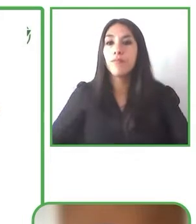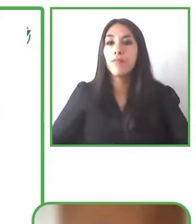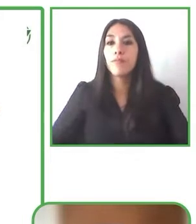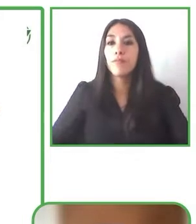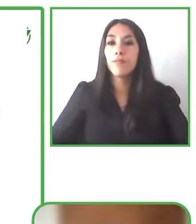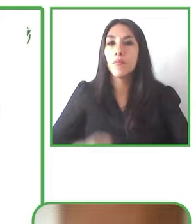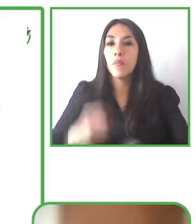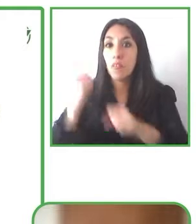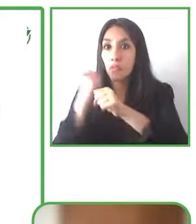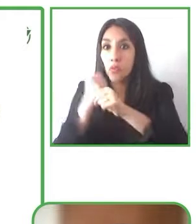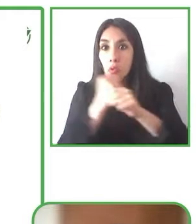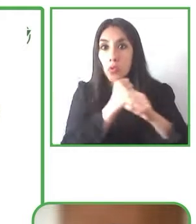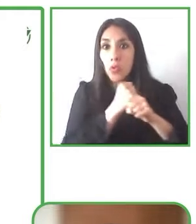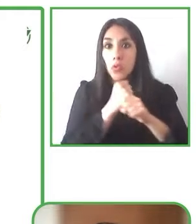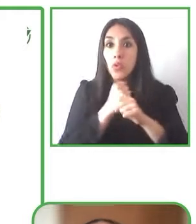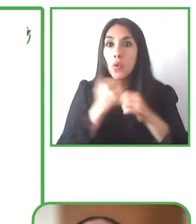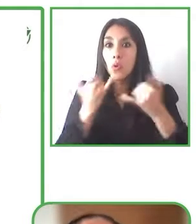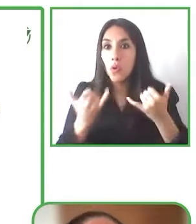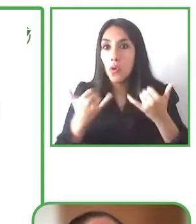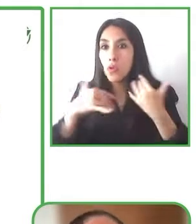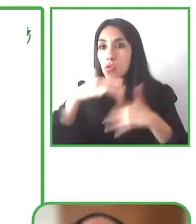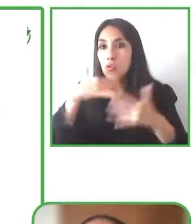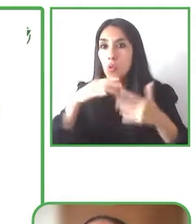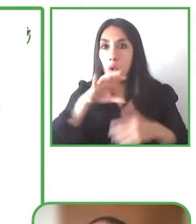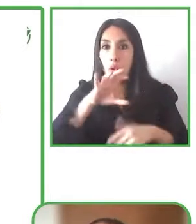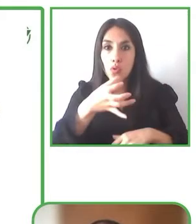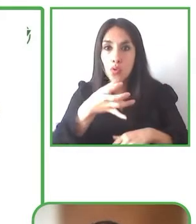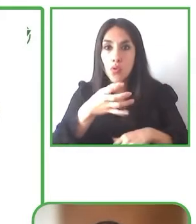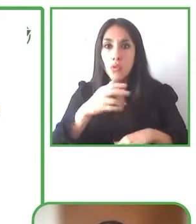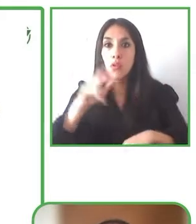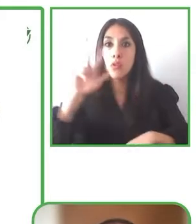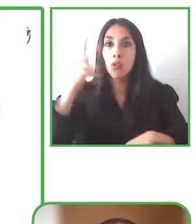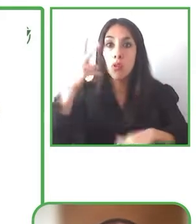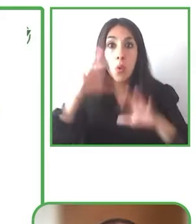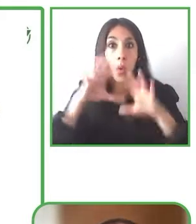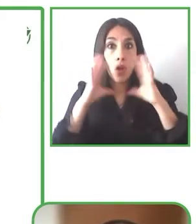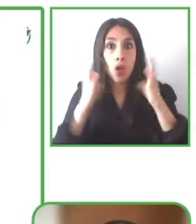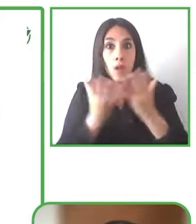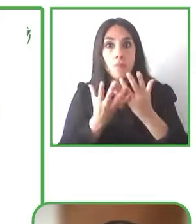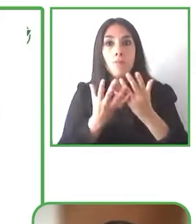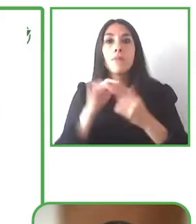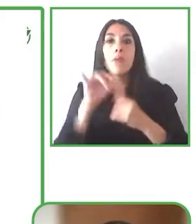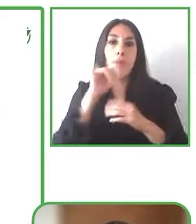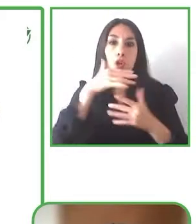that because of our condition as a country being part of the third world